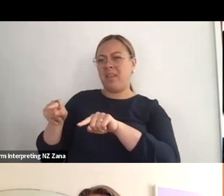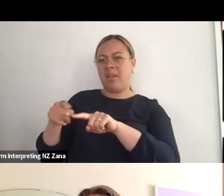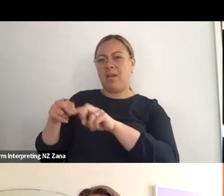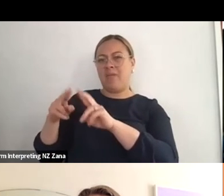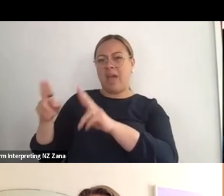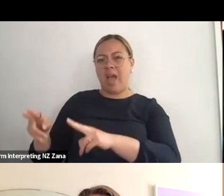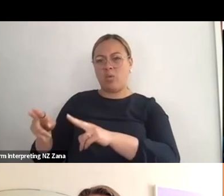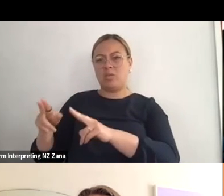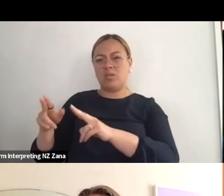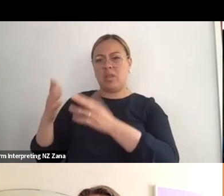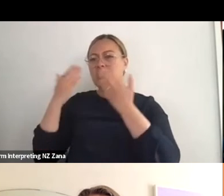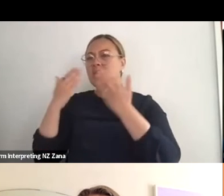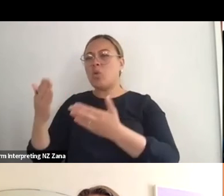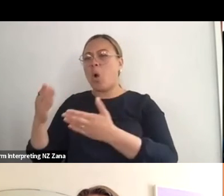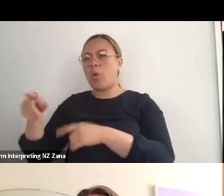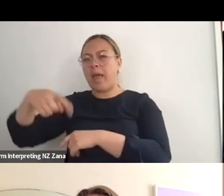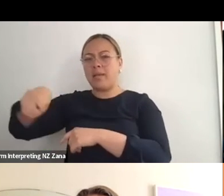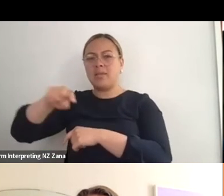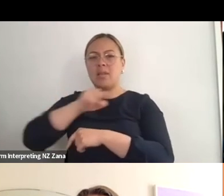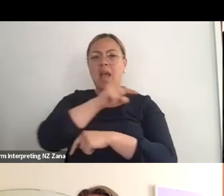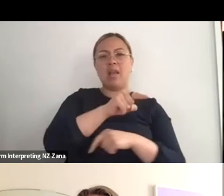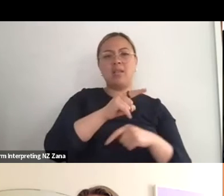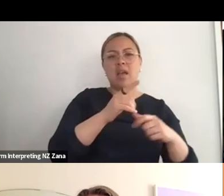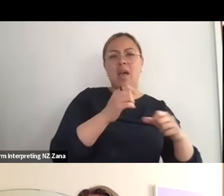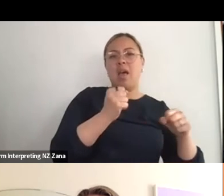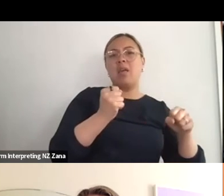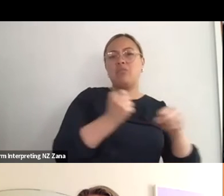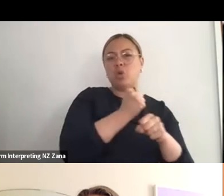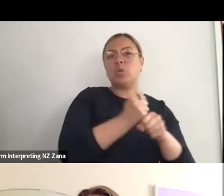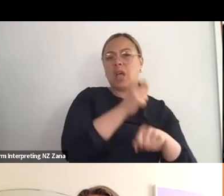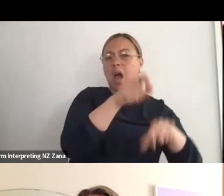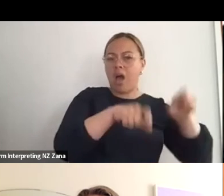of them, I think, trying to make them understand it's about the aesthetics of the show itself.